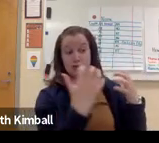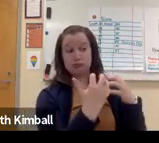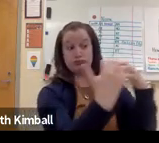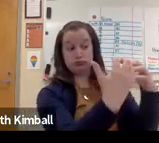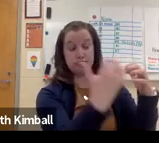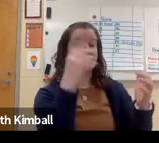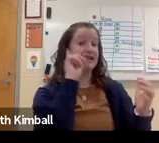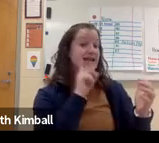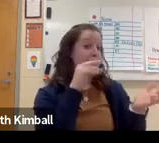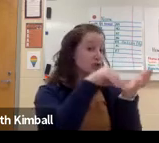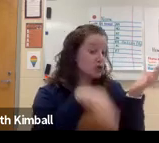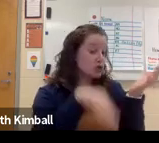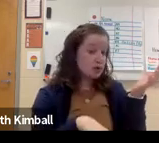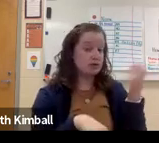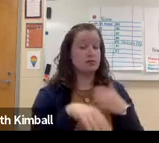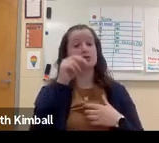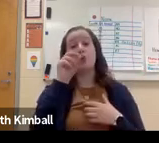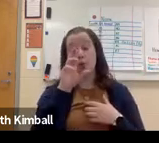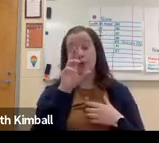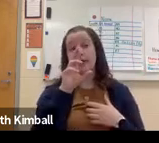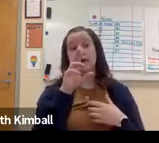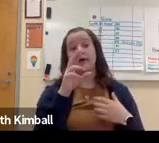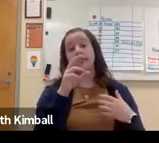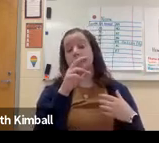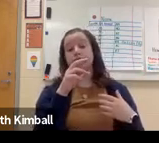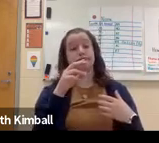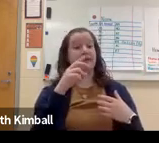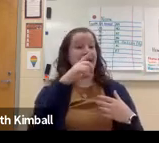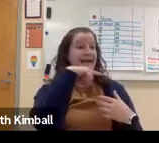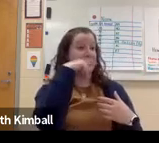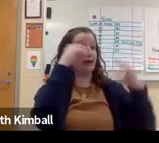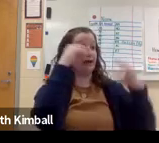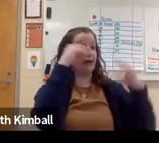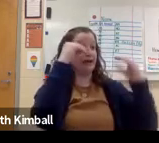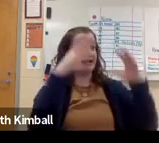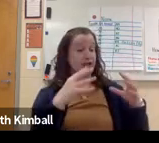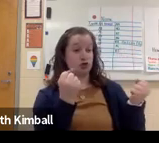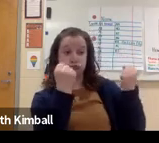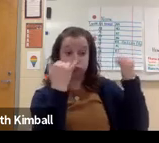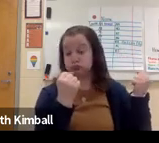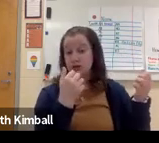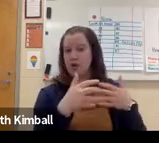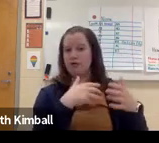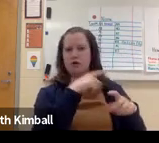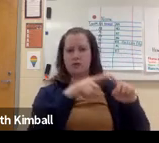They may have a teacher of the Deaf who teaches deaf students.